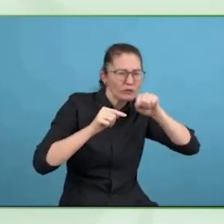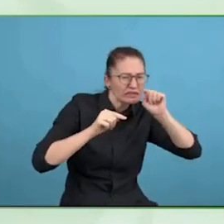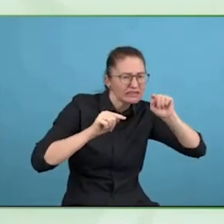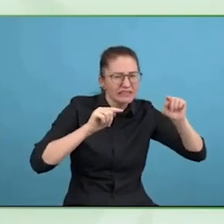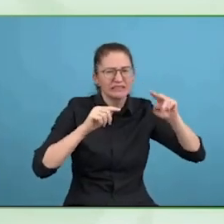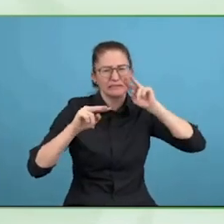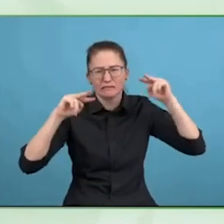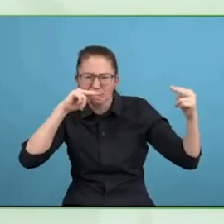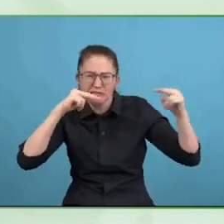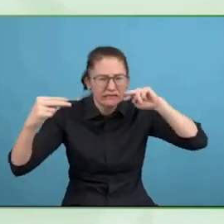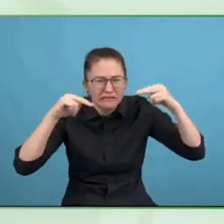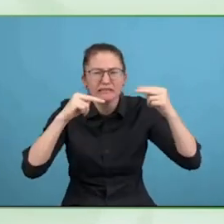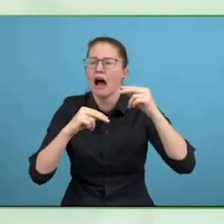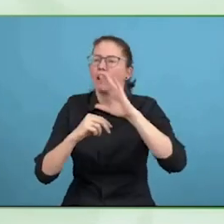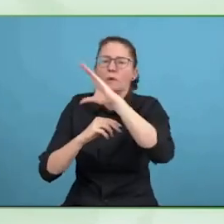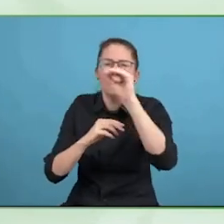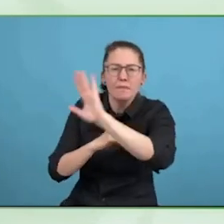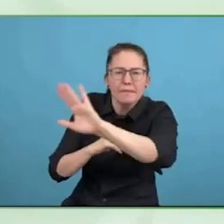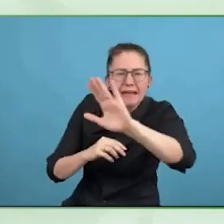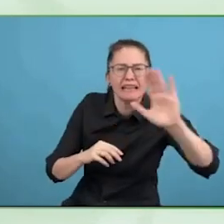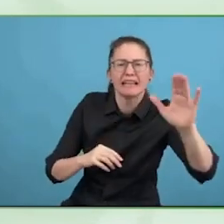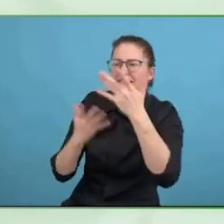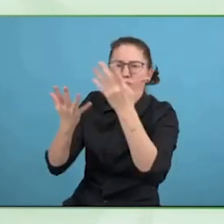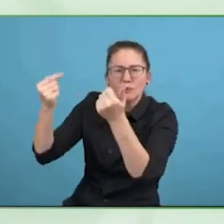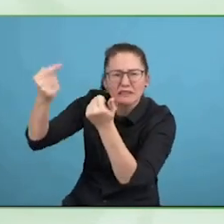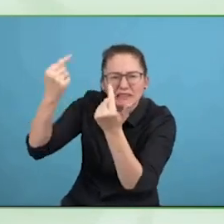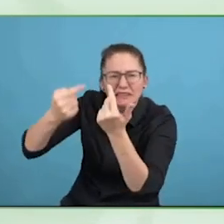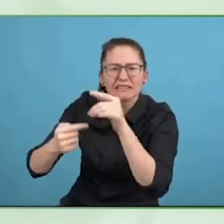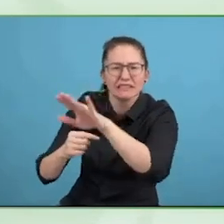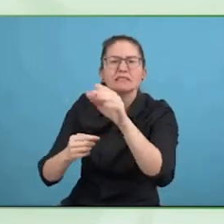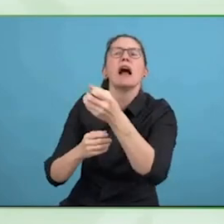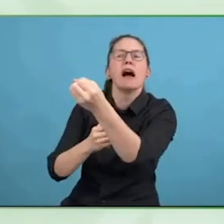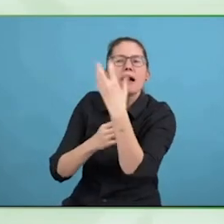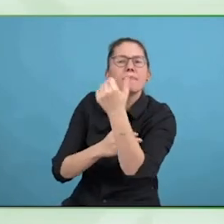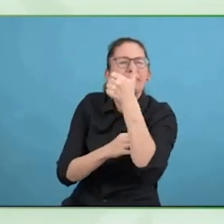messages and so many of the existing tools or benchmarks or